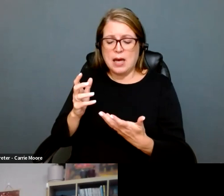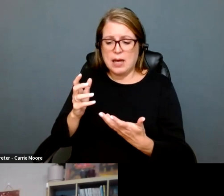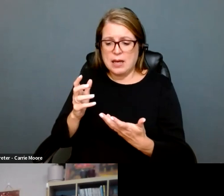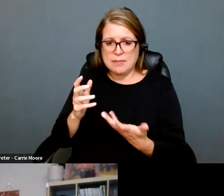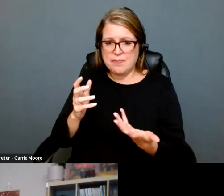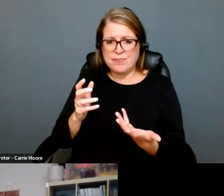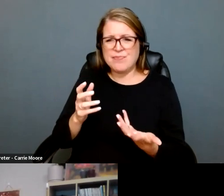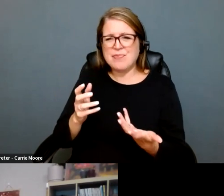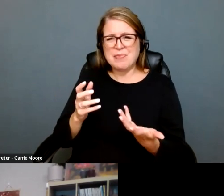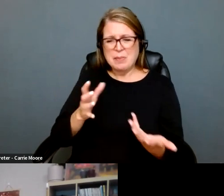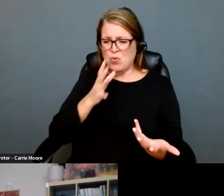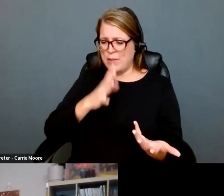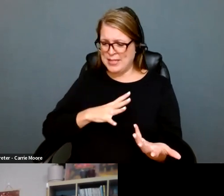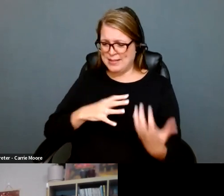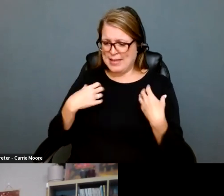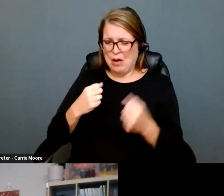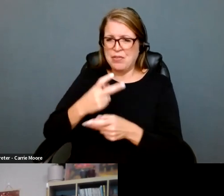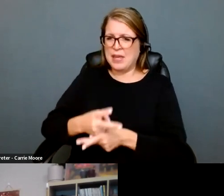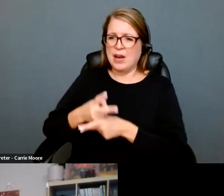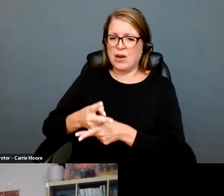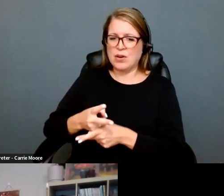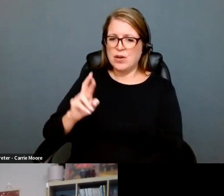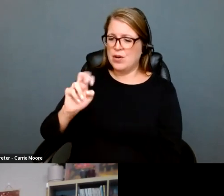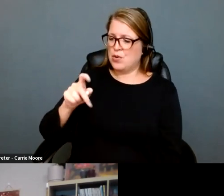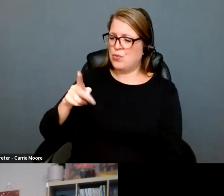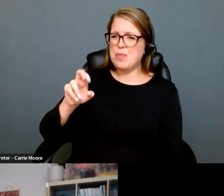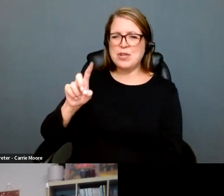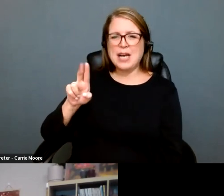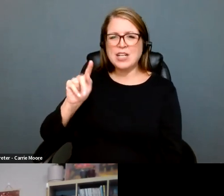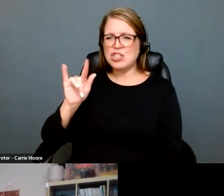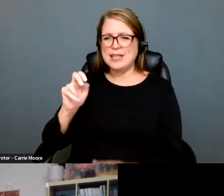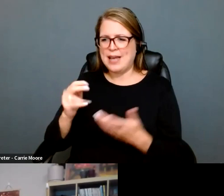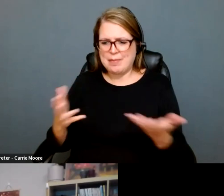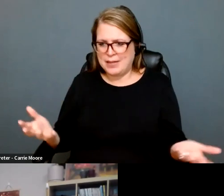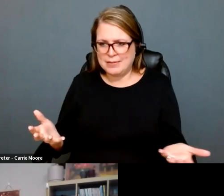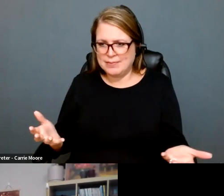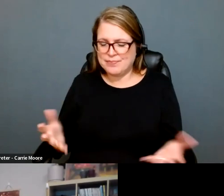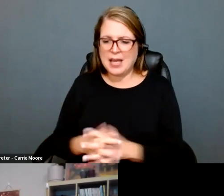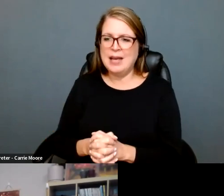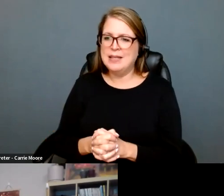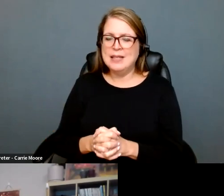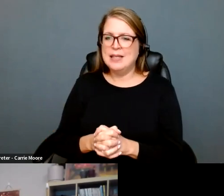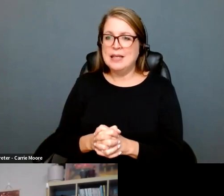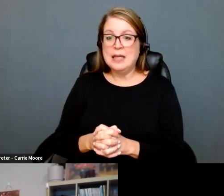reproductive health care legal. I mean, it is really hard. I mean, a lot of us here, I'm directly